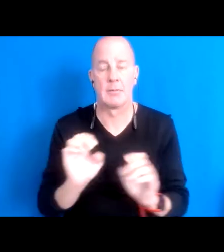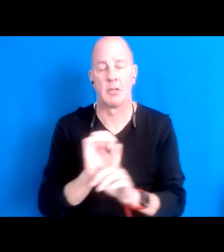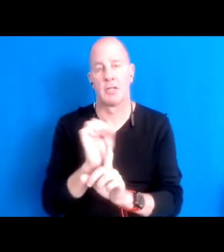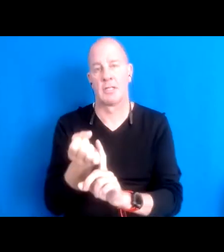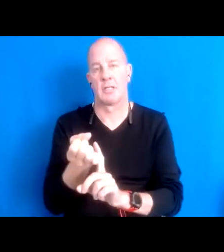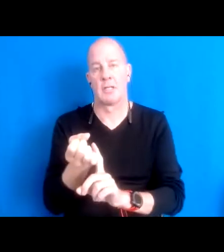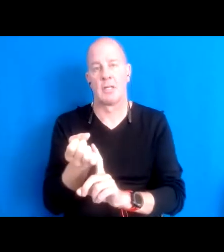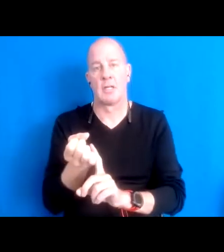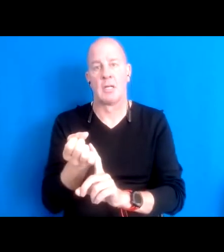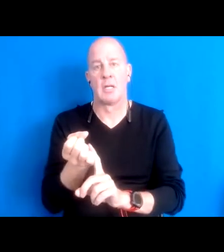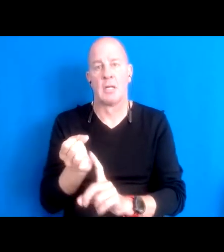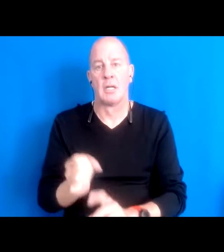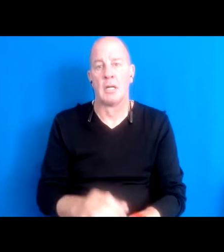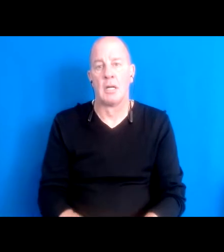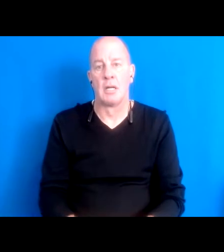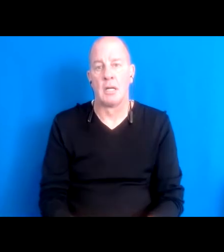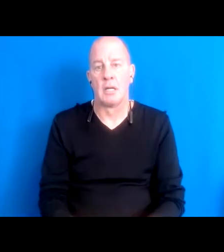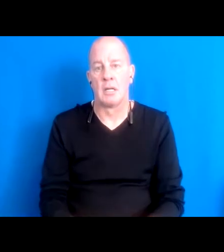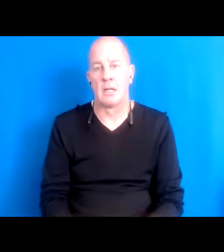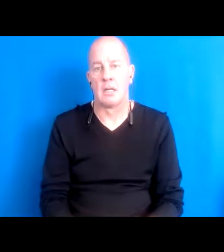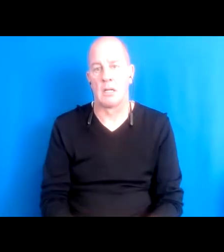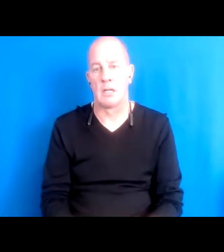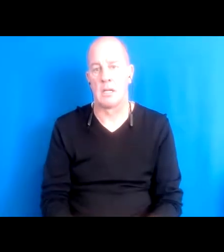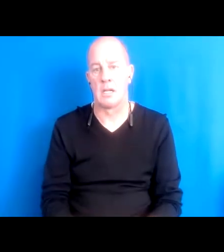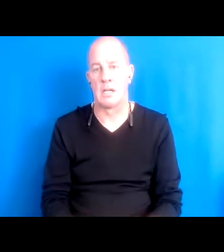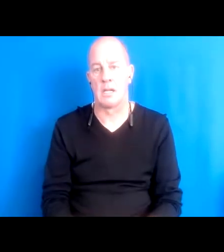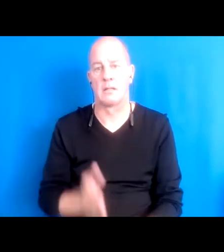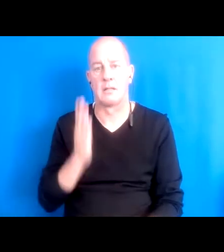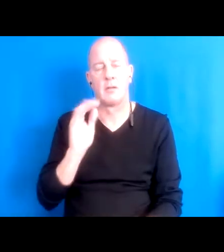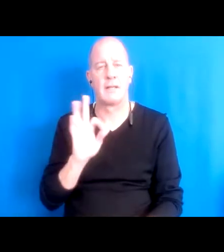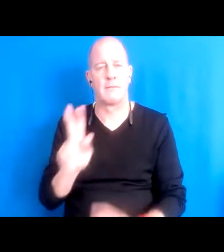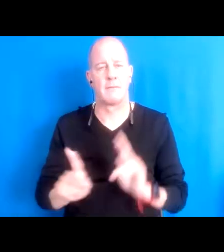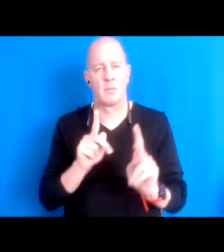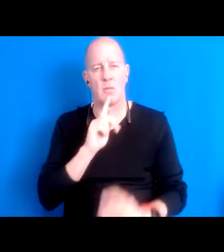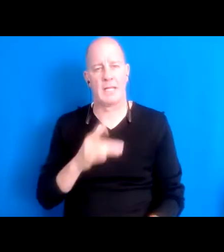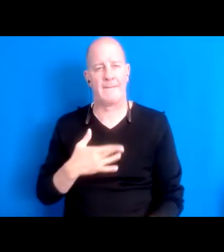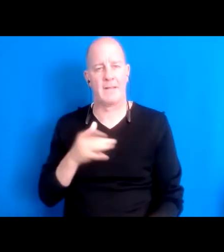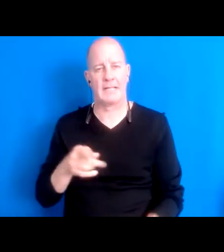I don't know enough people really feel like it's emergency type situations we've been